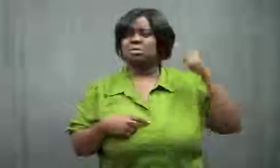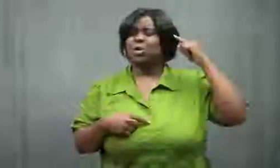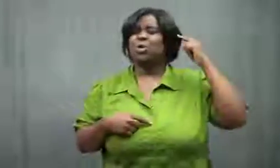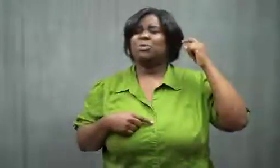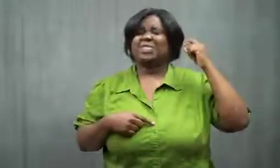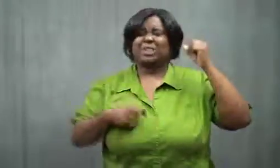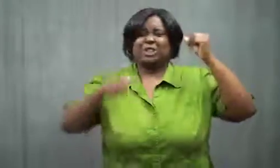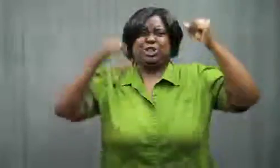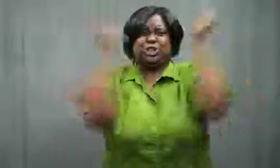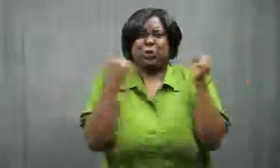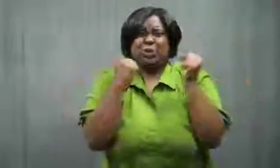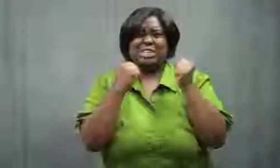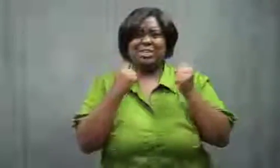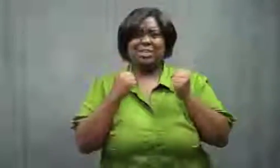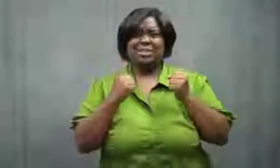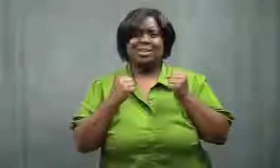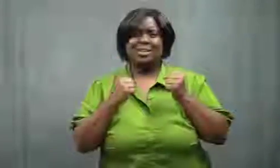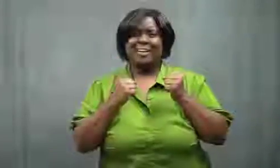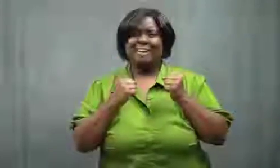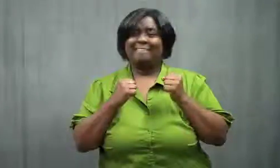I thought, "Ohhh shooot!"